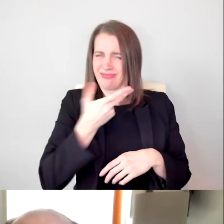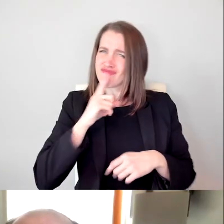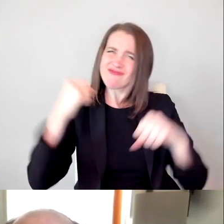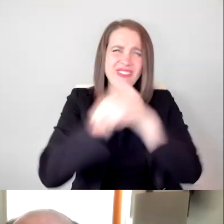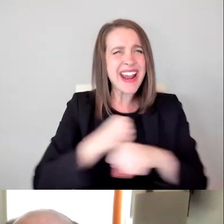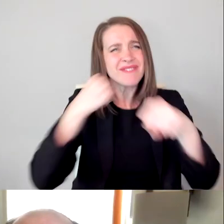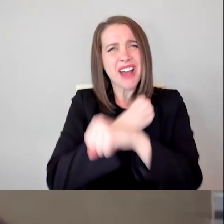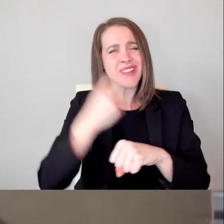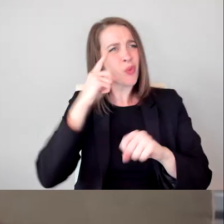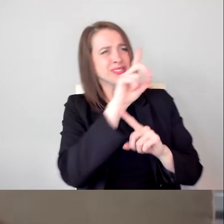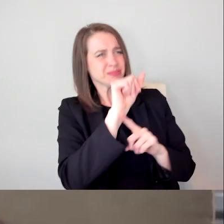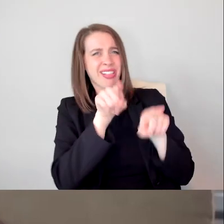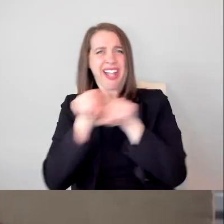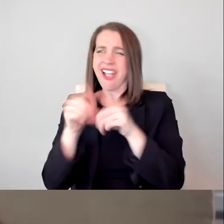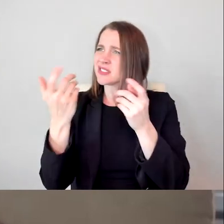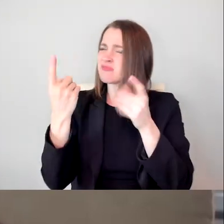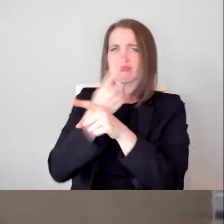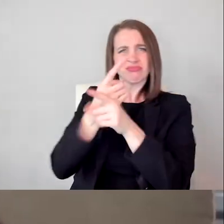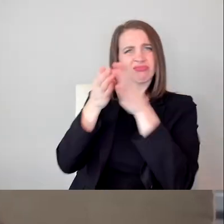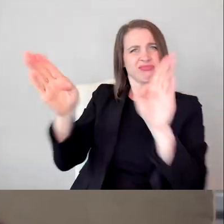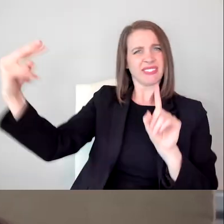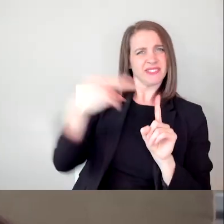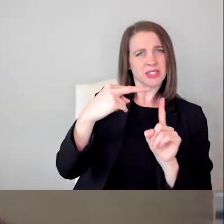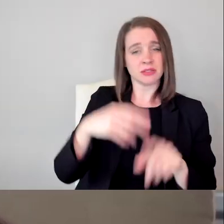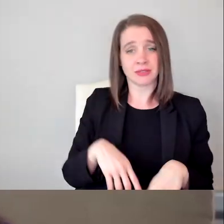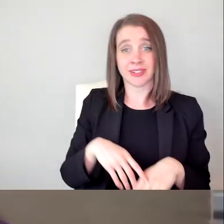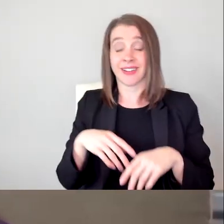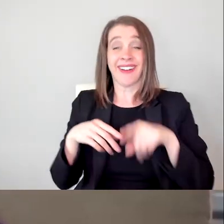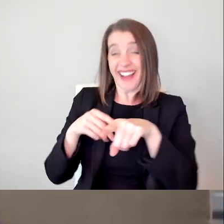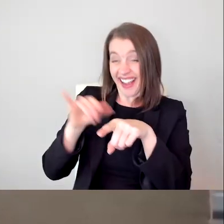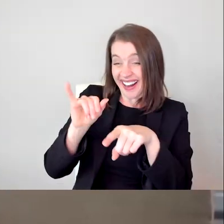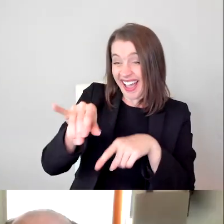Like Danny said, he was influenced by Sidney Poitier. I was influenced by Dolly Parton.